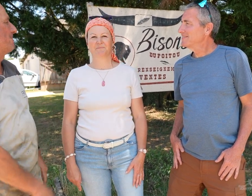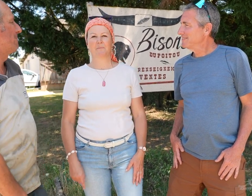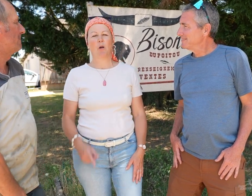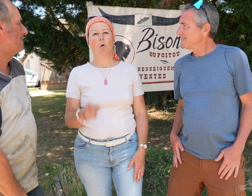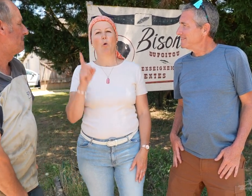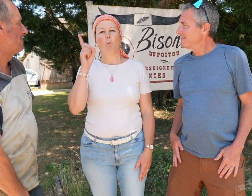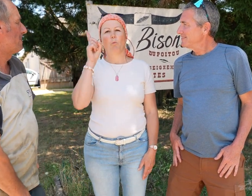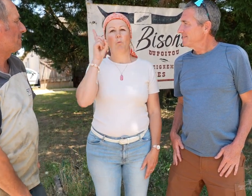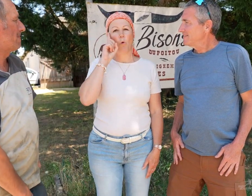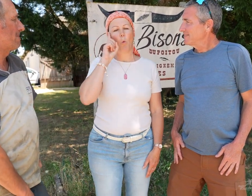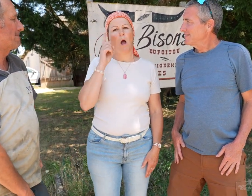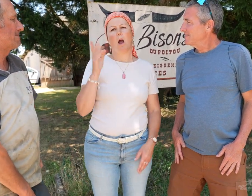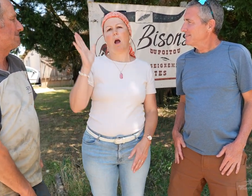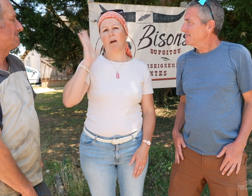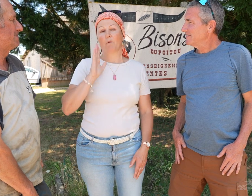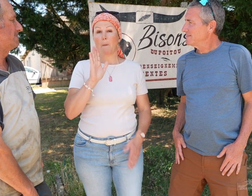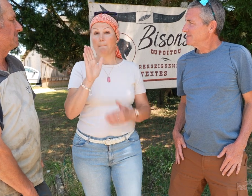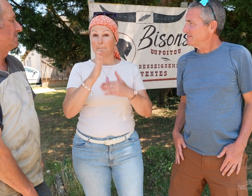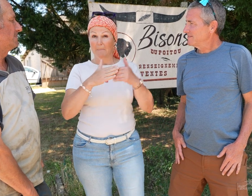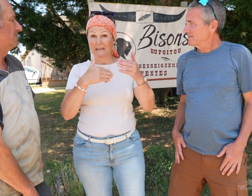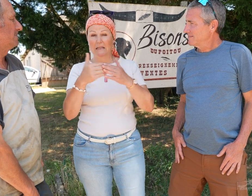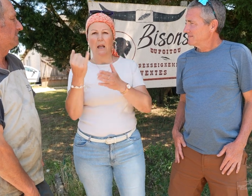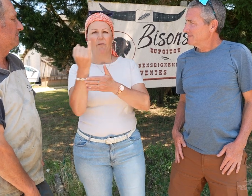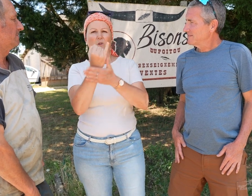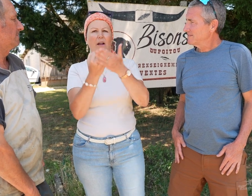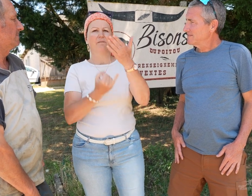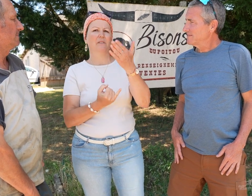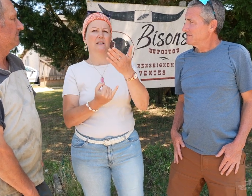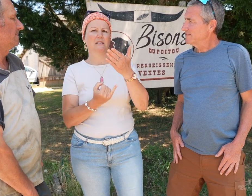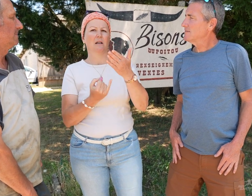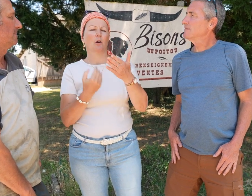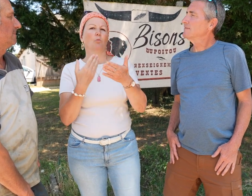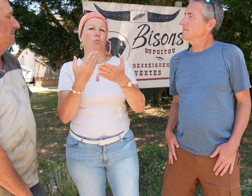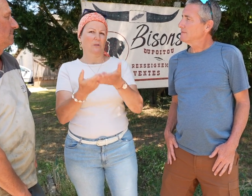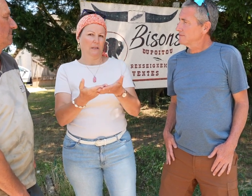I was working in graphic design.